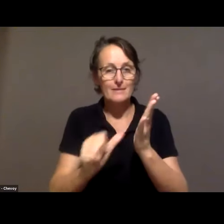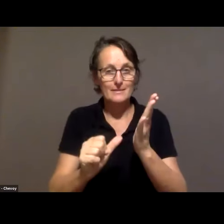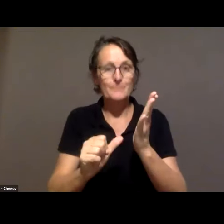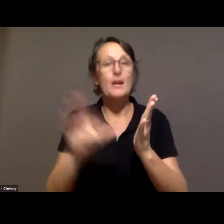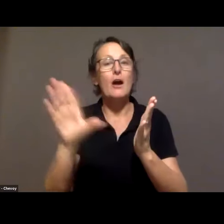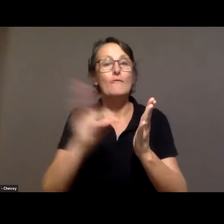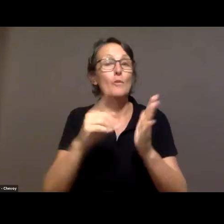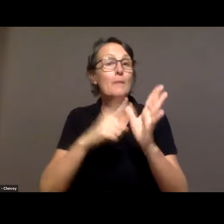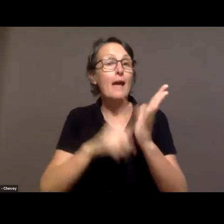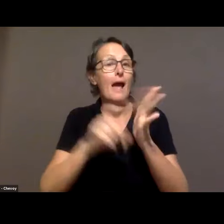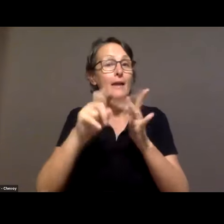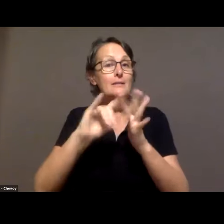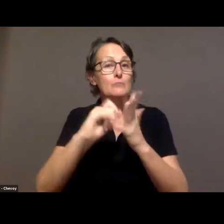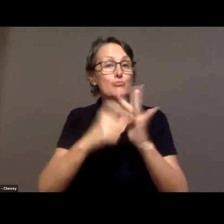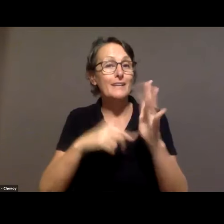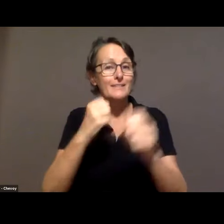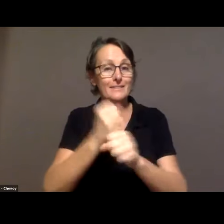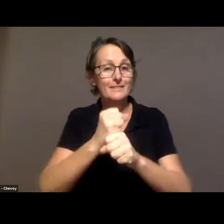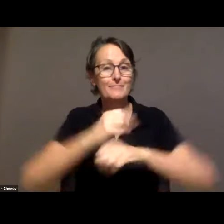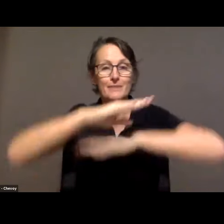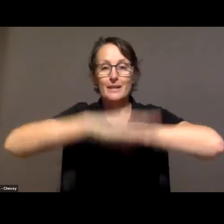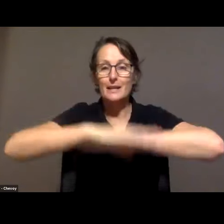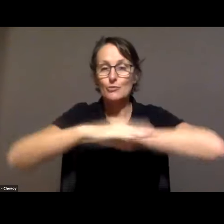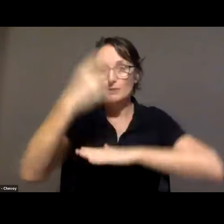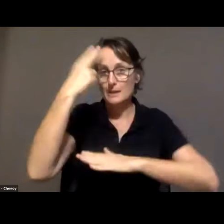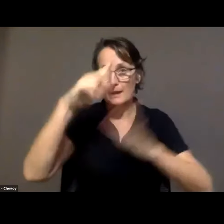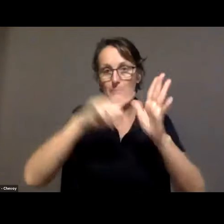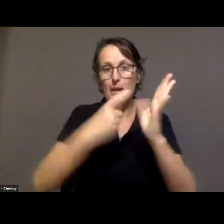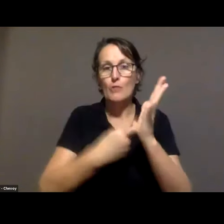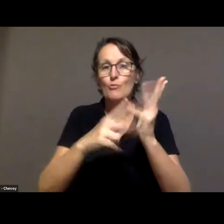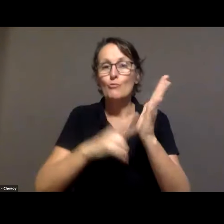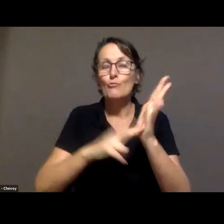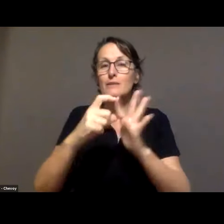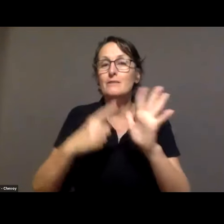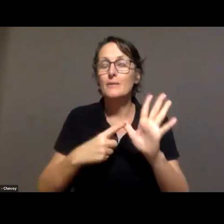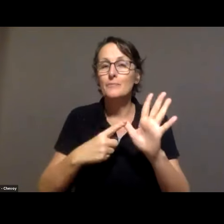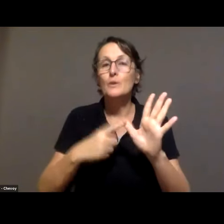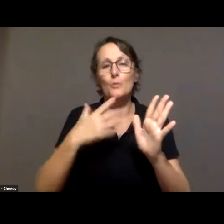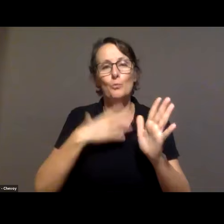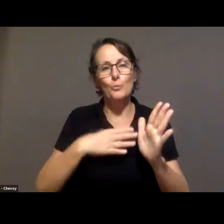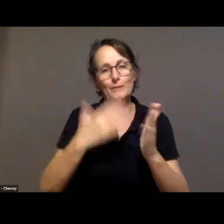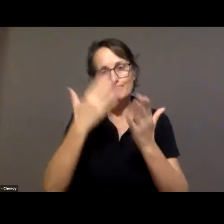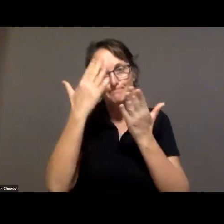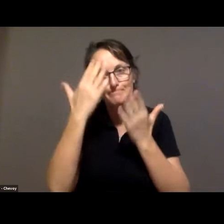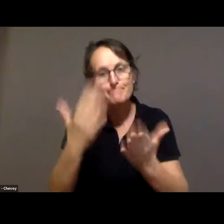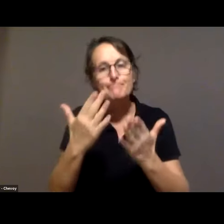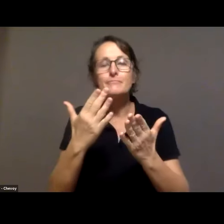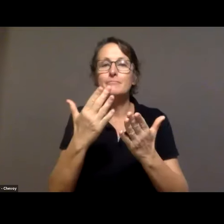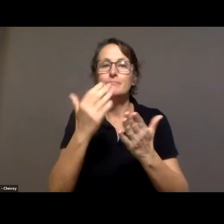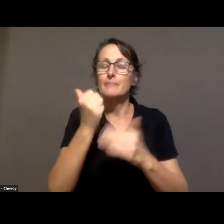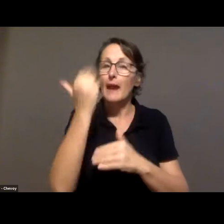country. We pay our respects to elders past, present and emerging.